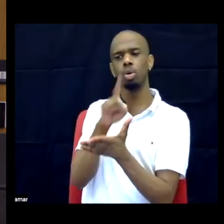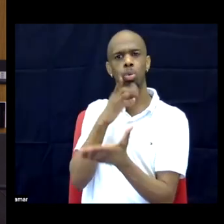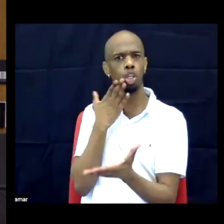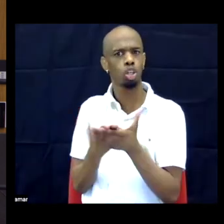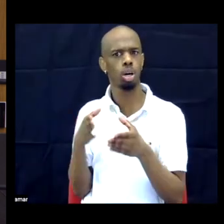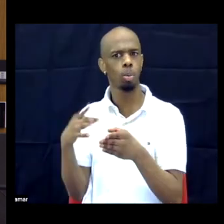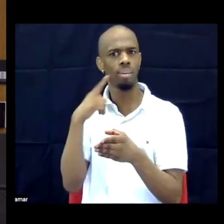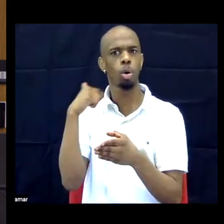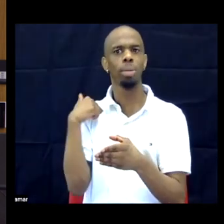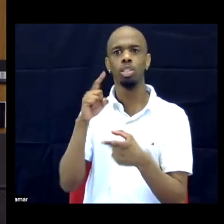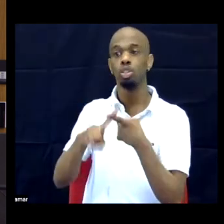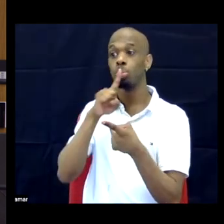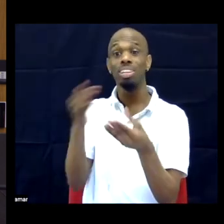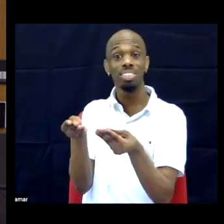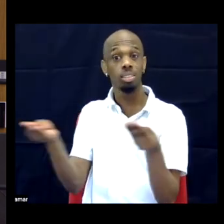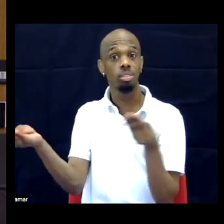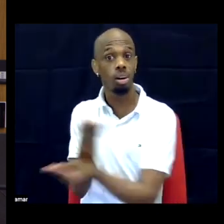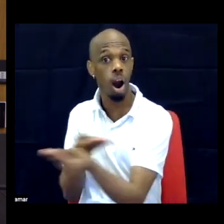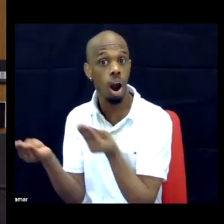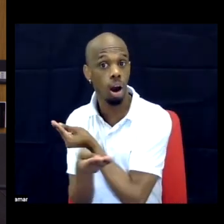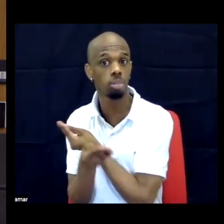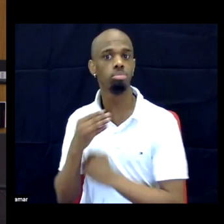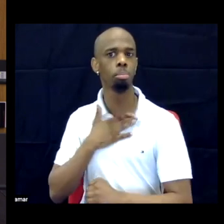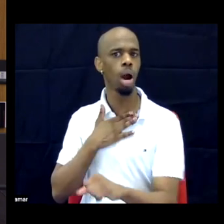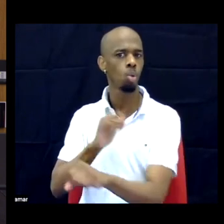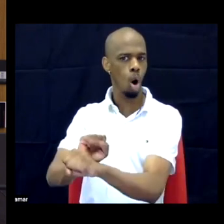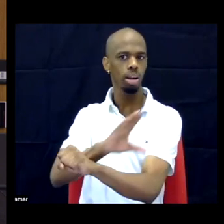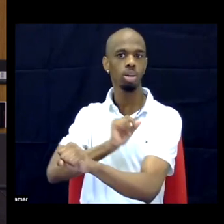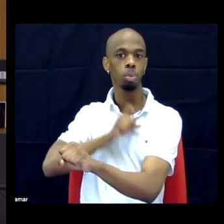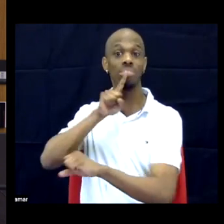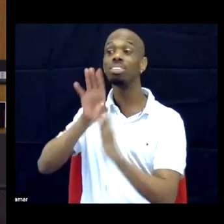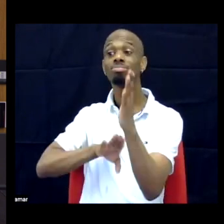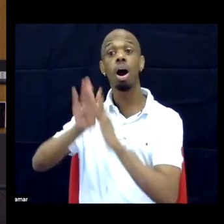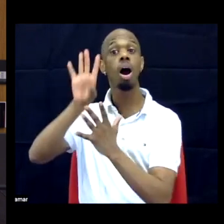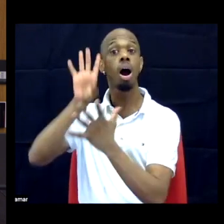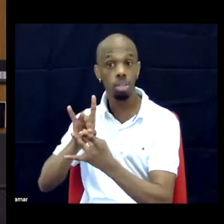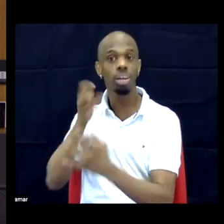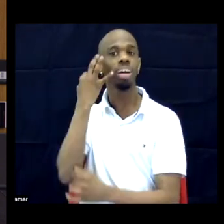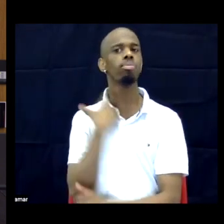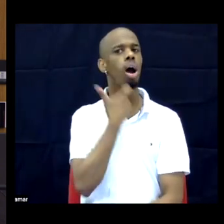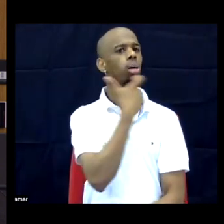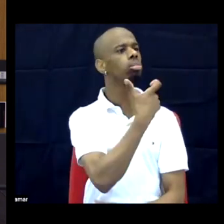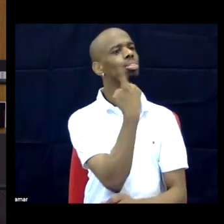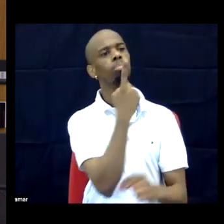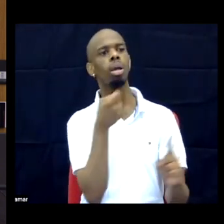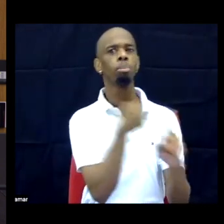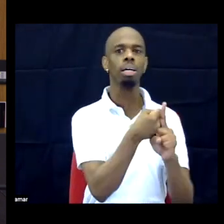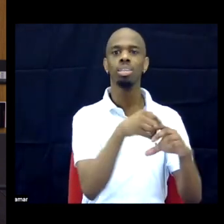work and the ideas from the work, make connections for people. Like, if something is happening in the news or in pop culture, I might say, oh, like,